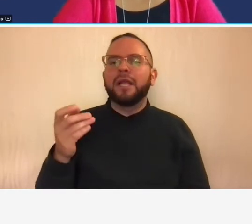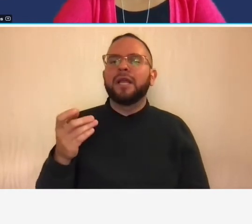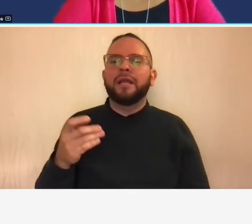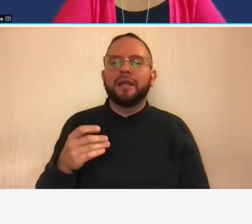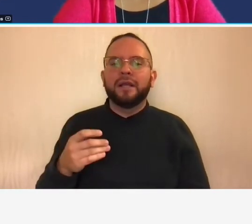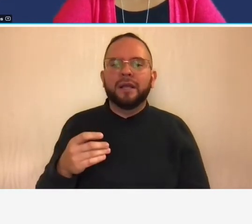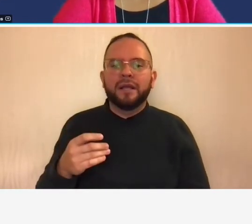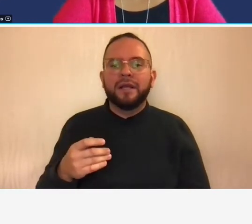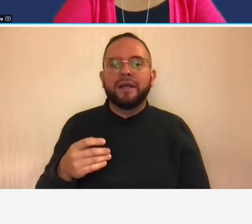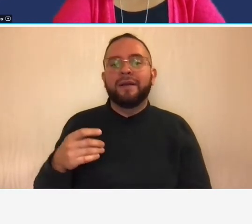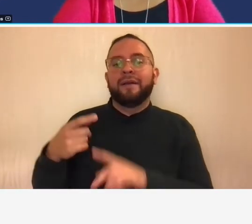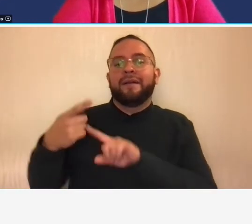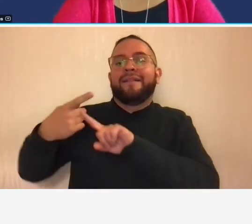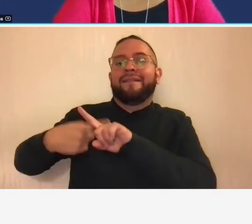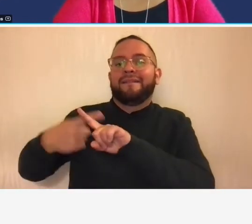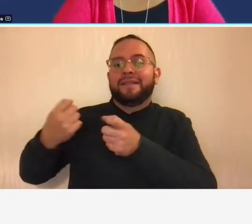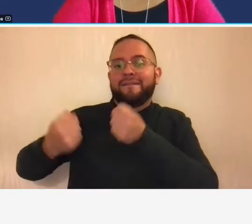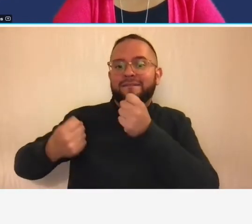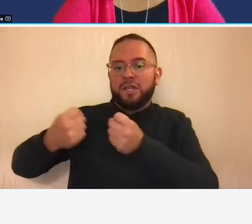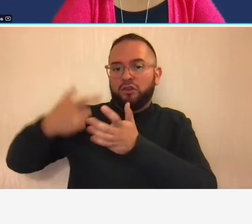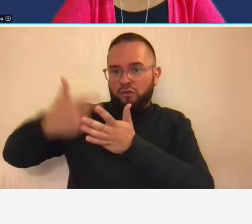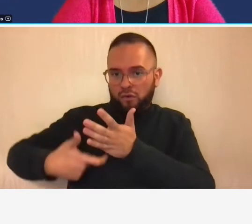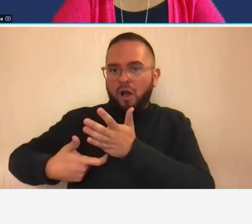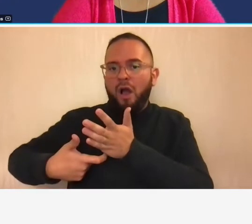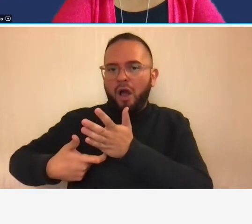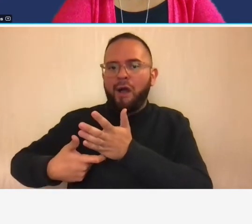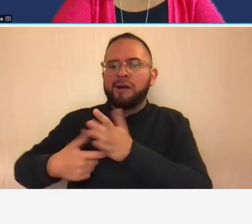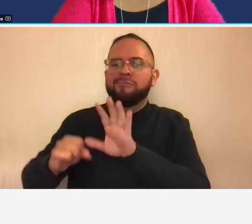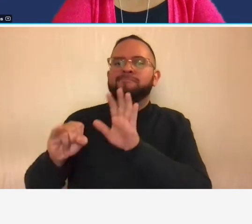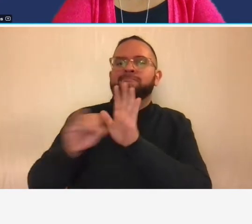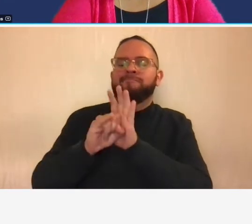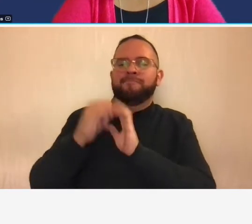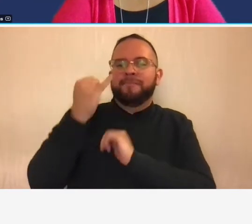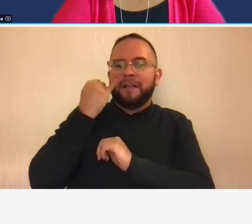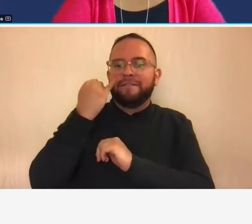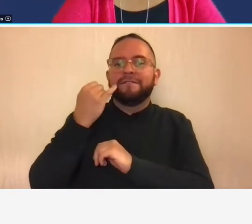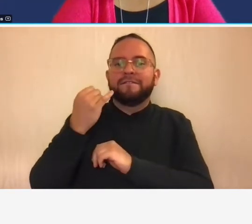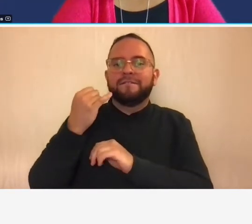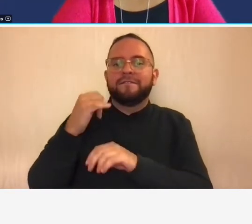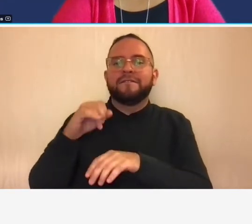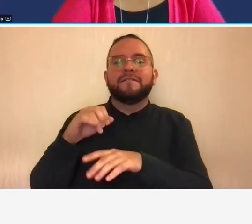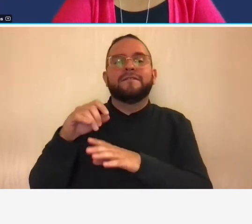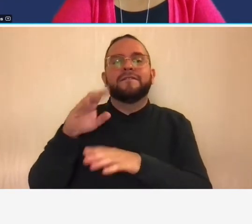costs to contracts when they are billable under the contract terms non-billable leased vehicle